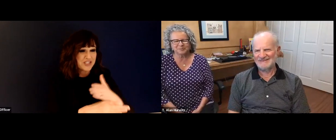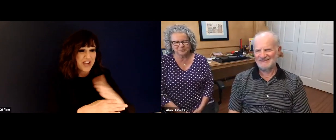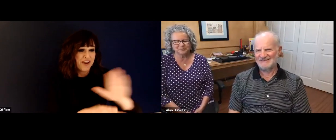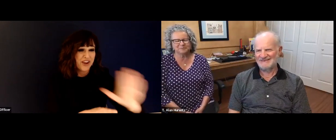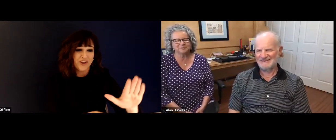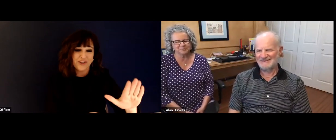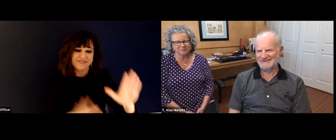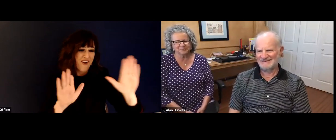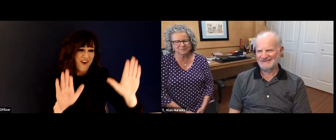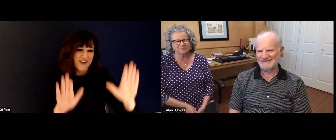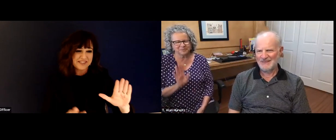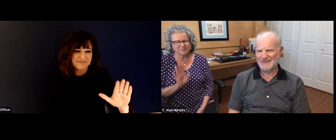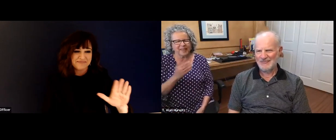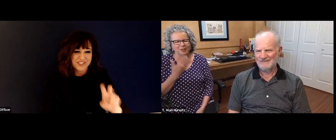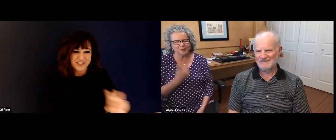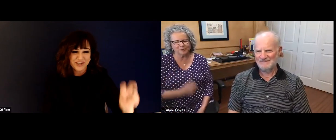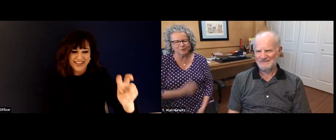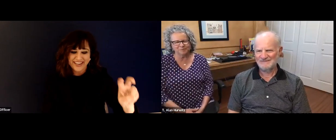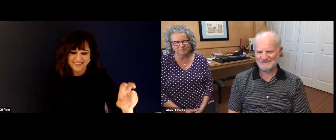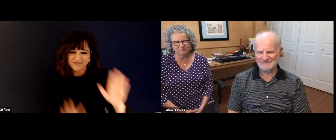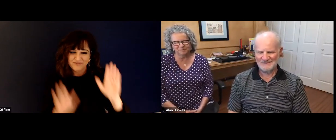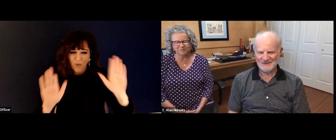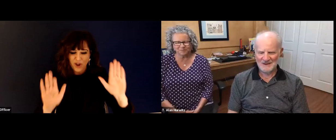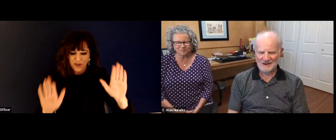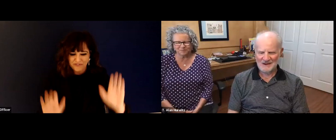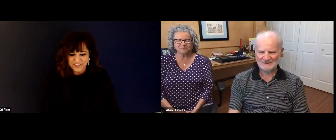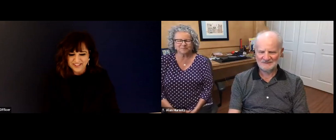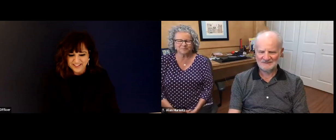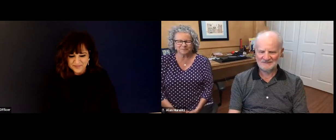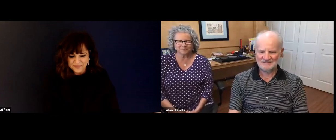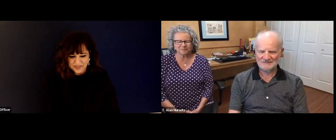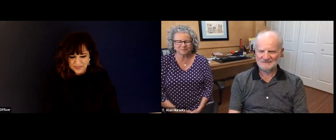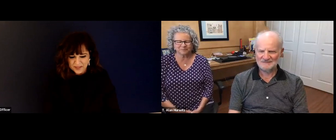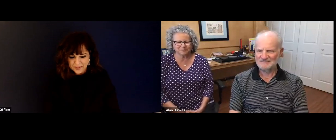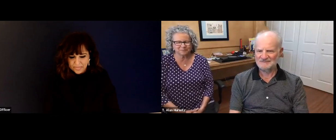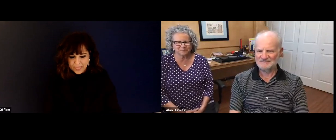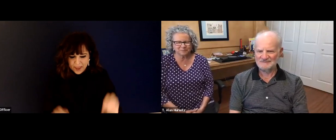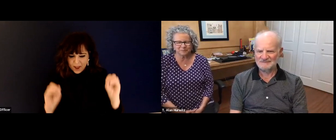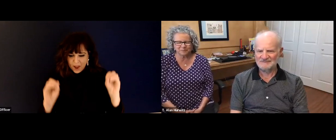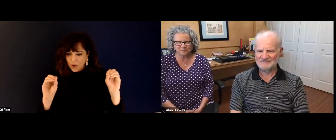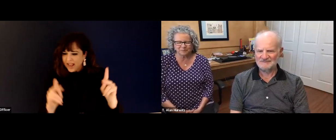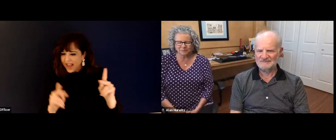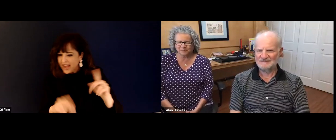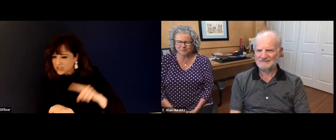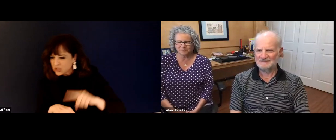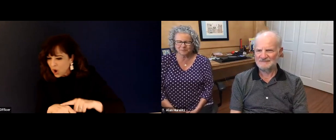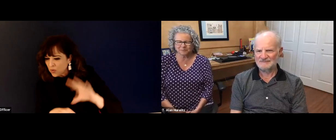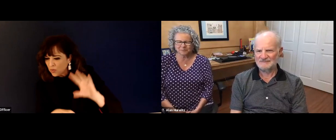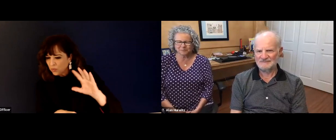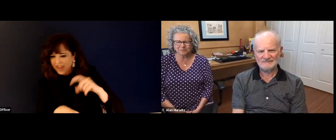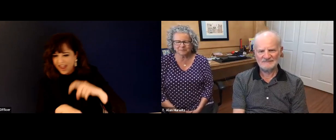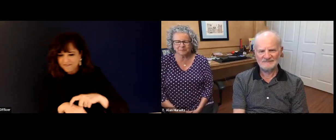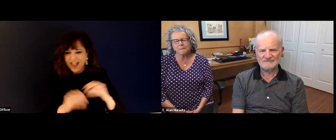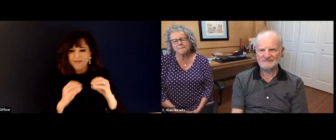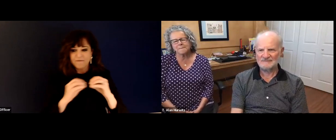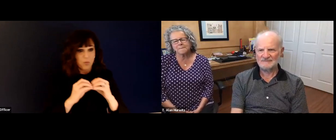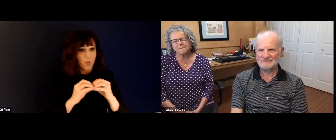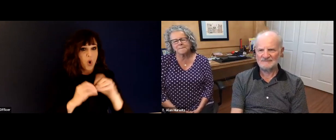matter. It's just never too late. That's right. Never ever too late. Yeah. Thanks, Vicki for sharing your journey as